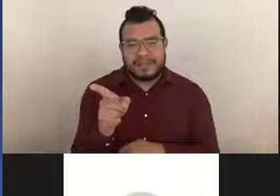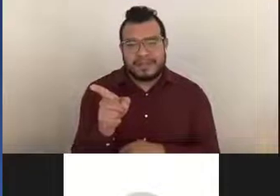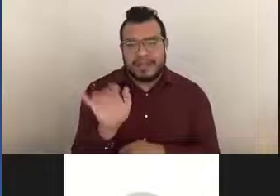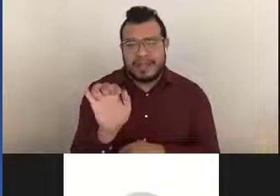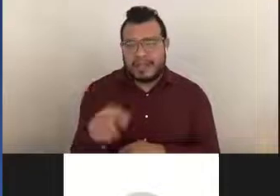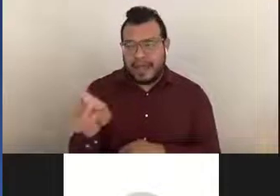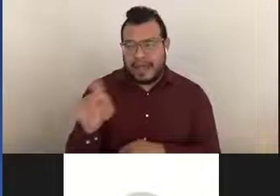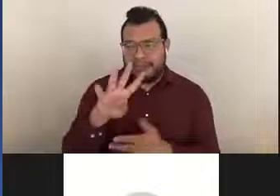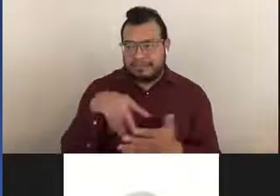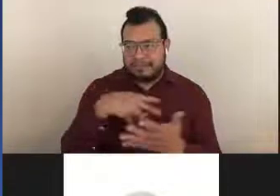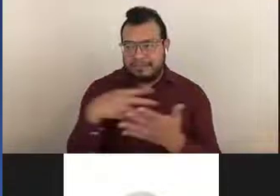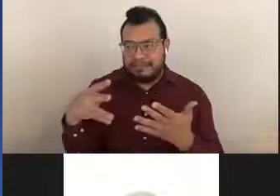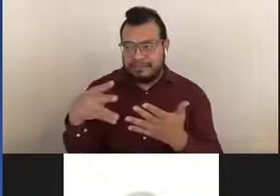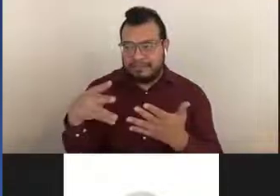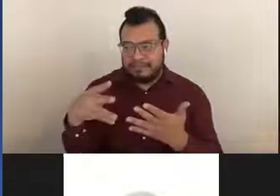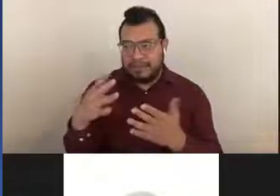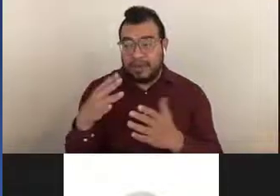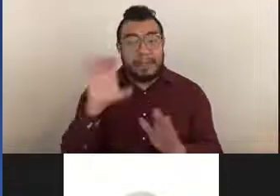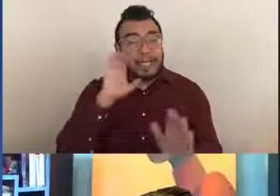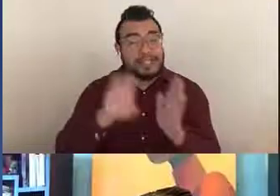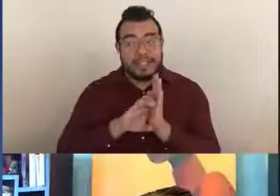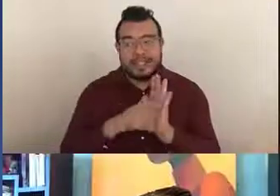it depicts the grant life cycle.